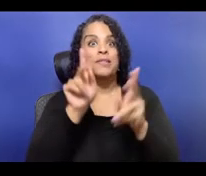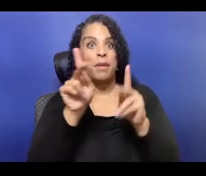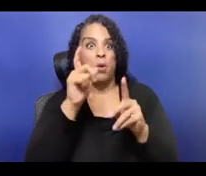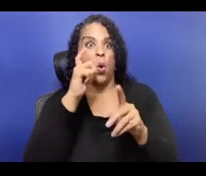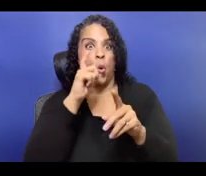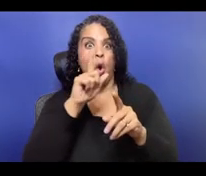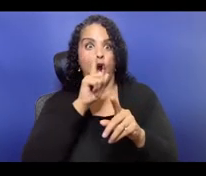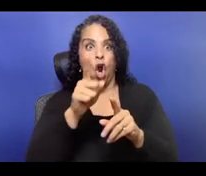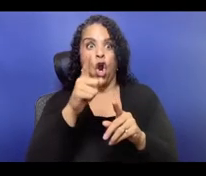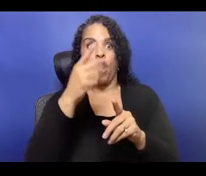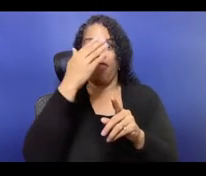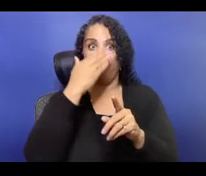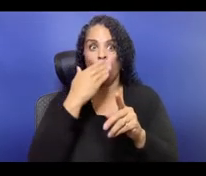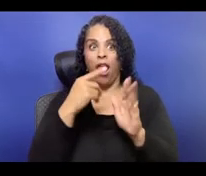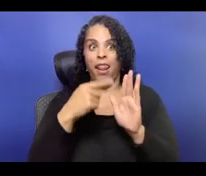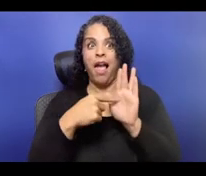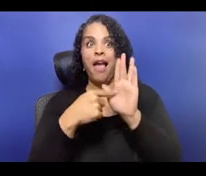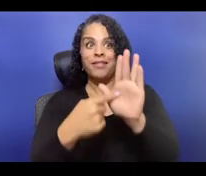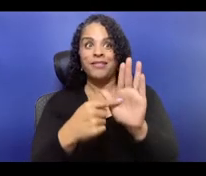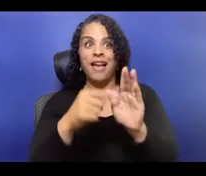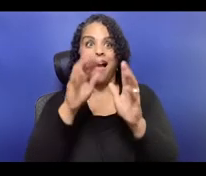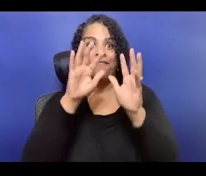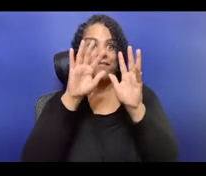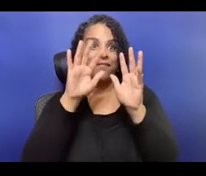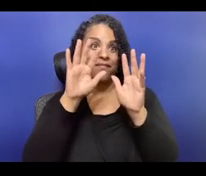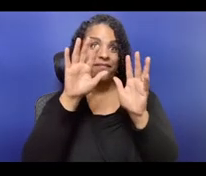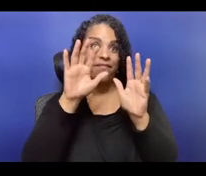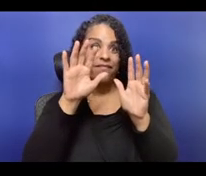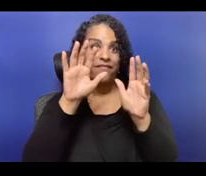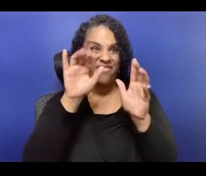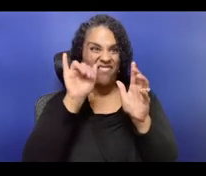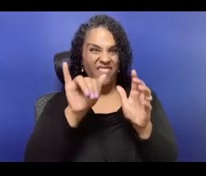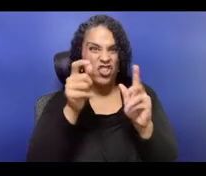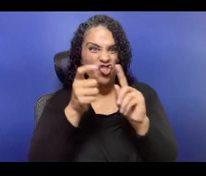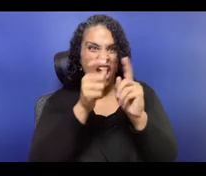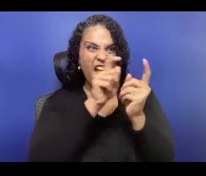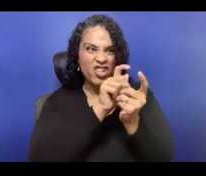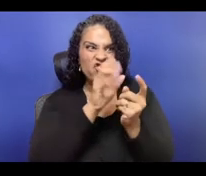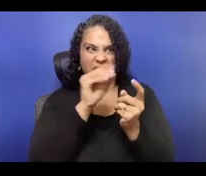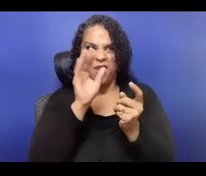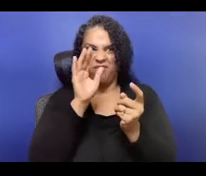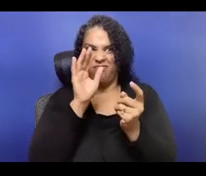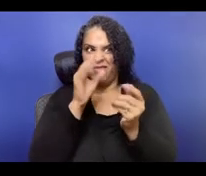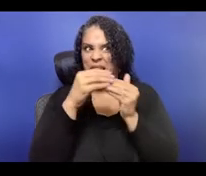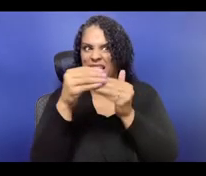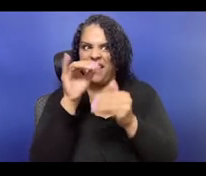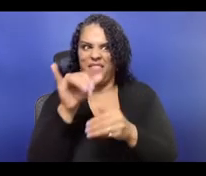so I just might need to take it slow and like reconnect at moments.